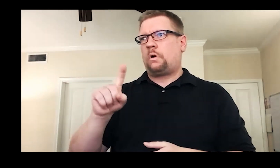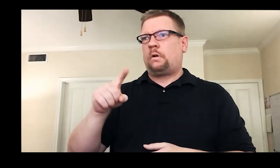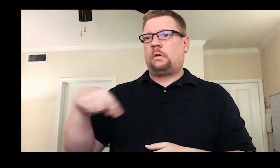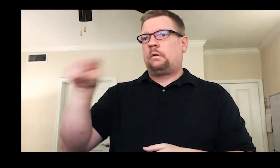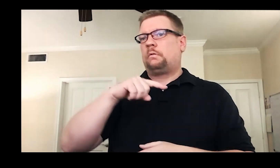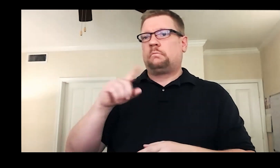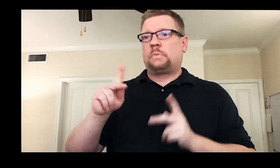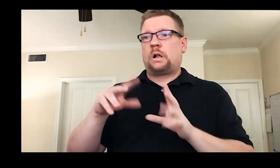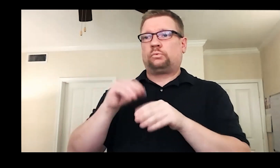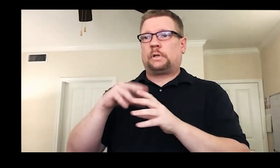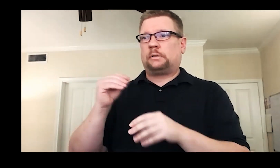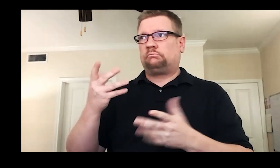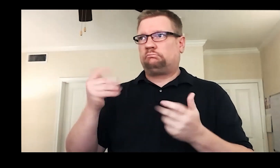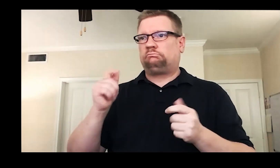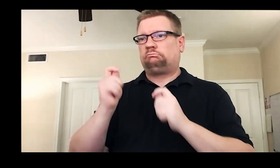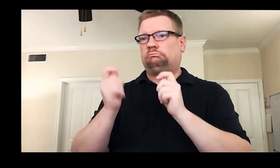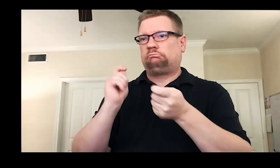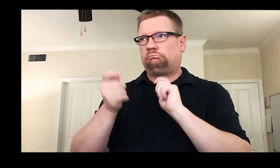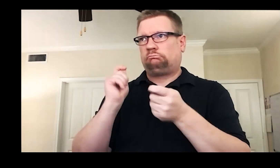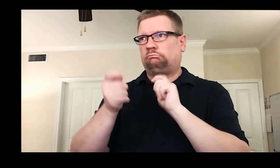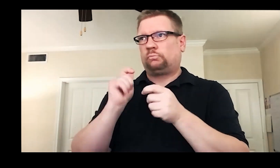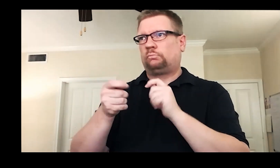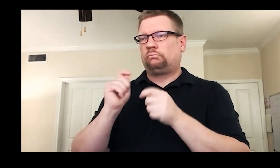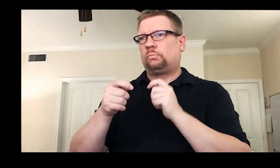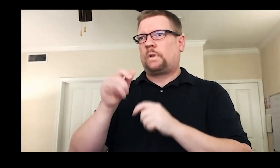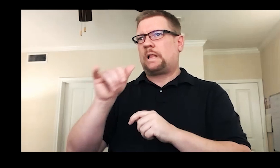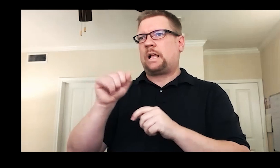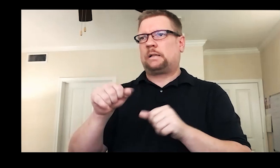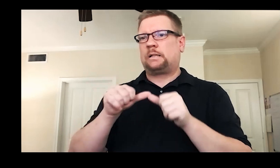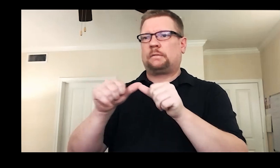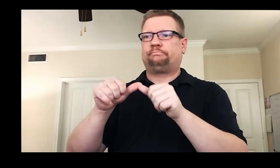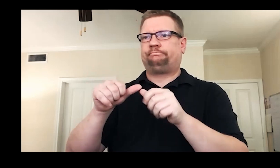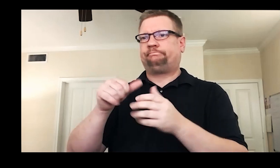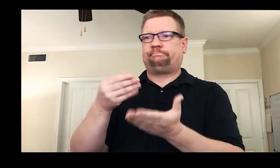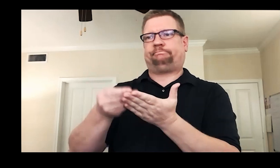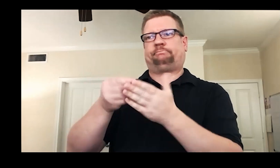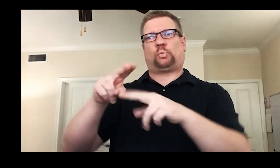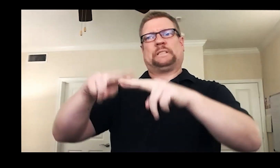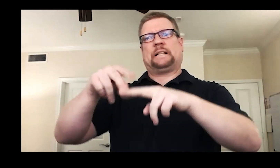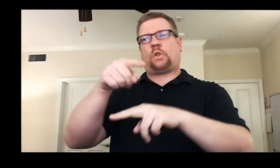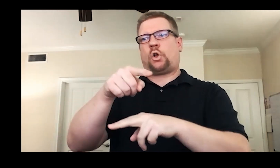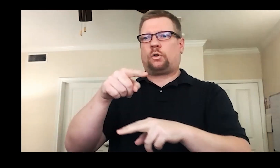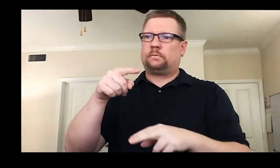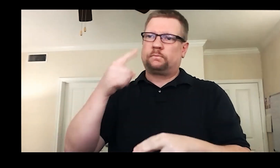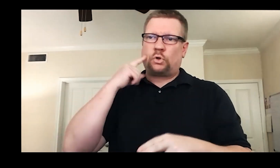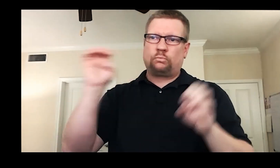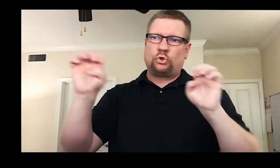could donate to and Deaf talent could tap into when experiencing catastrophic situations,